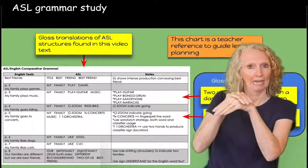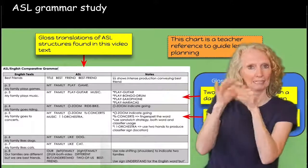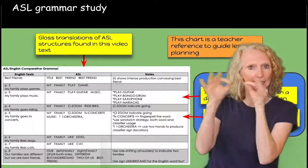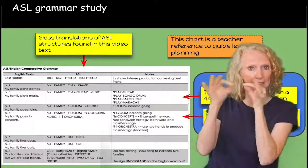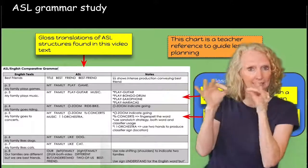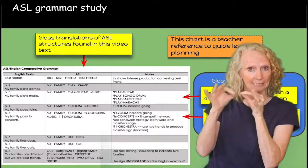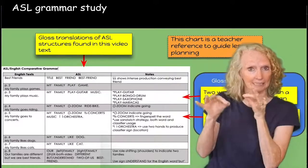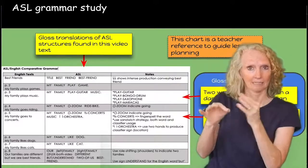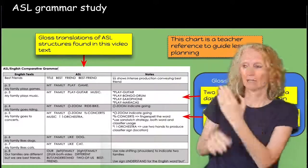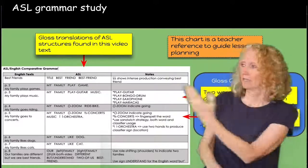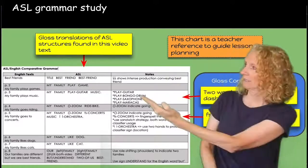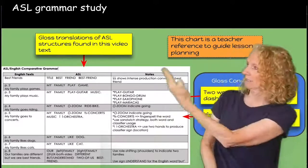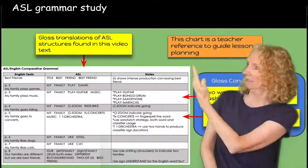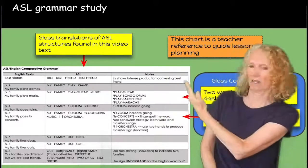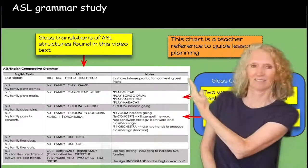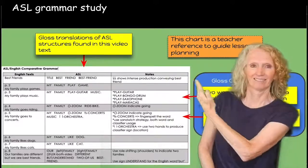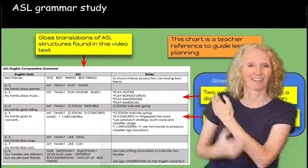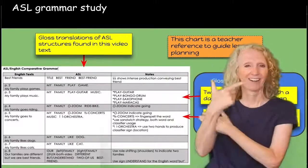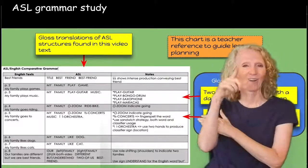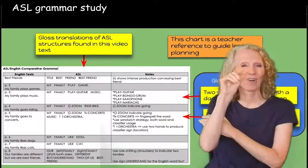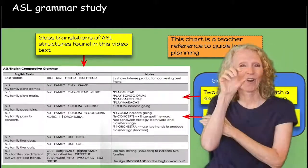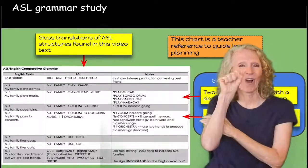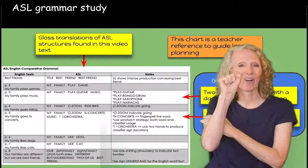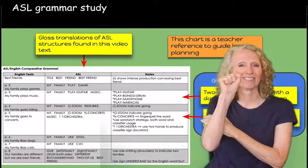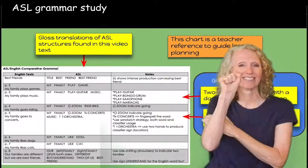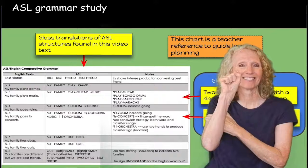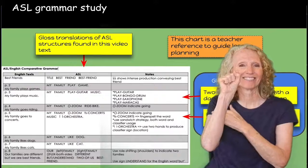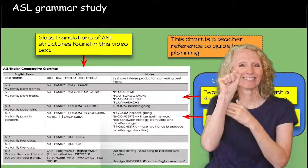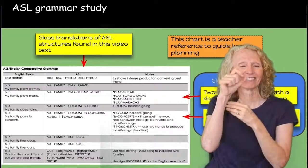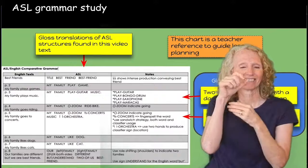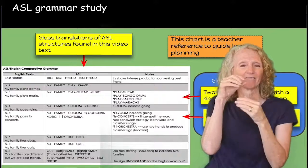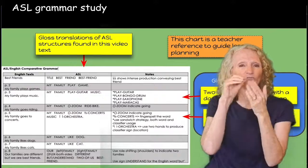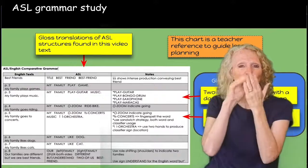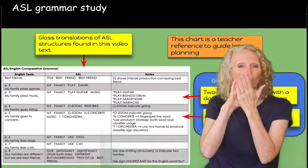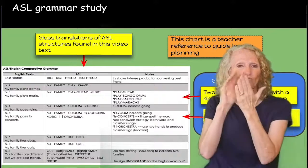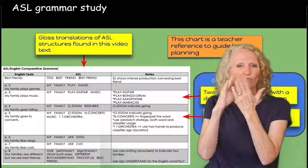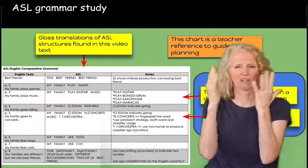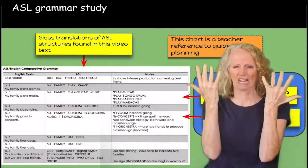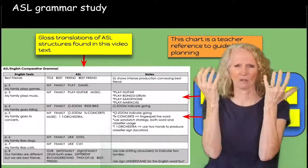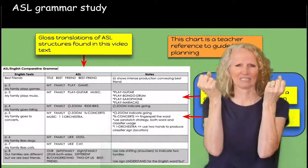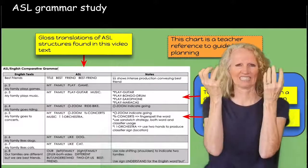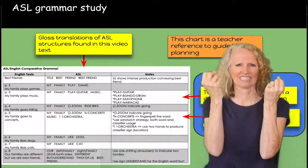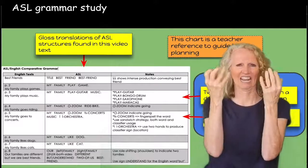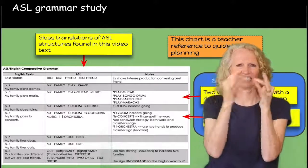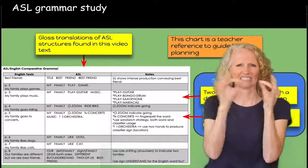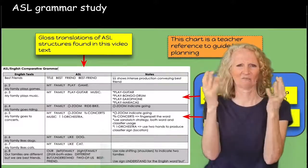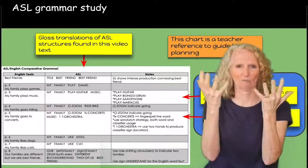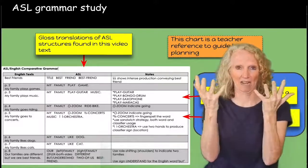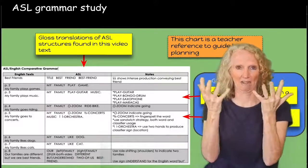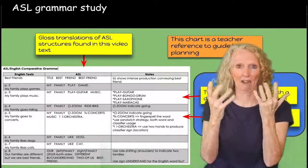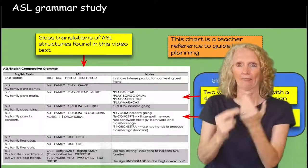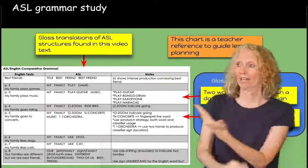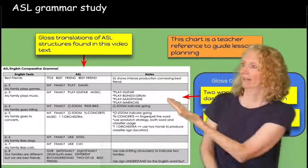texts second column is the asl